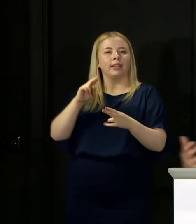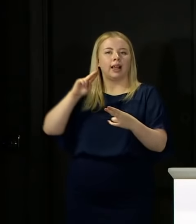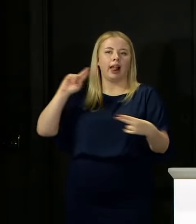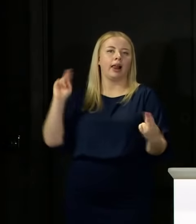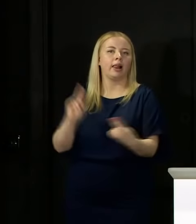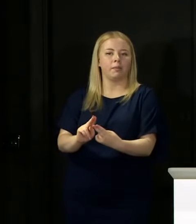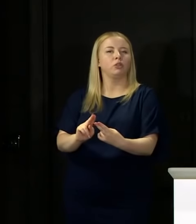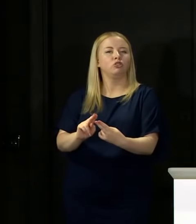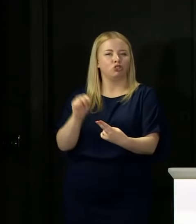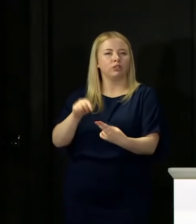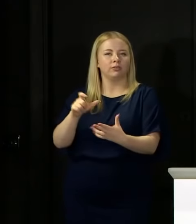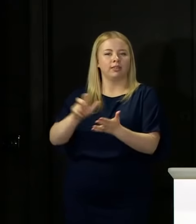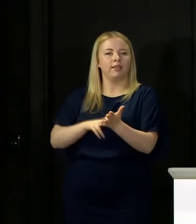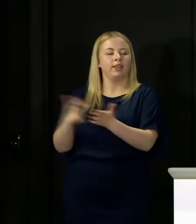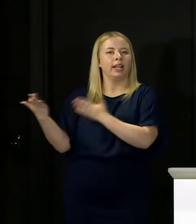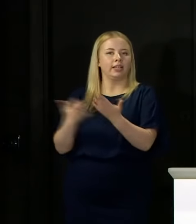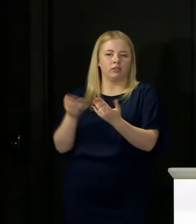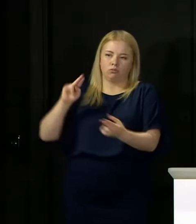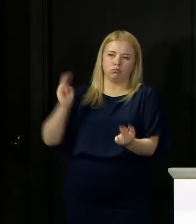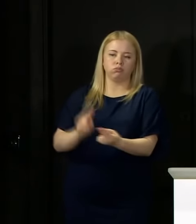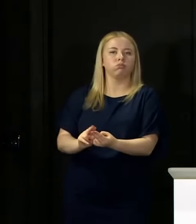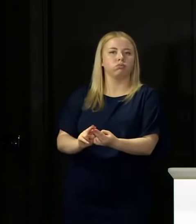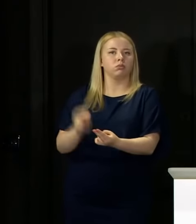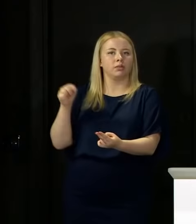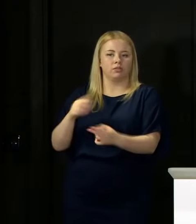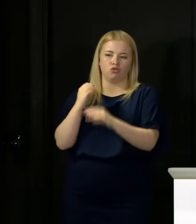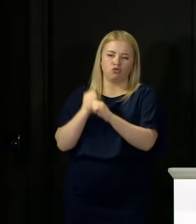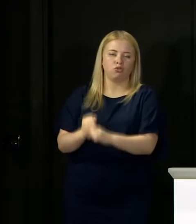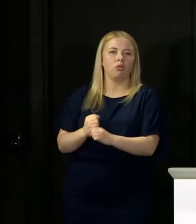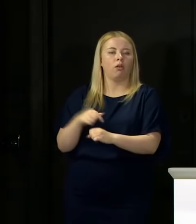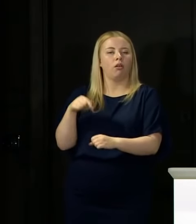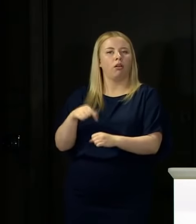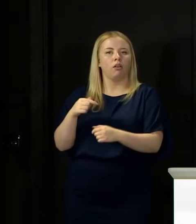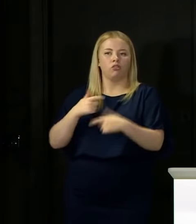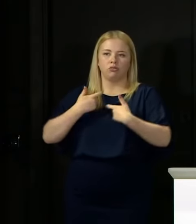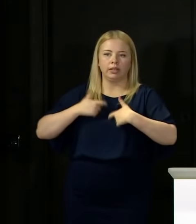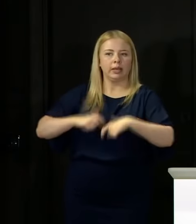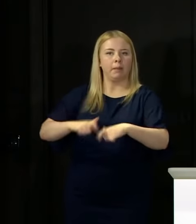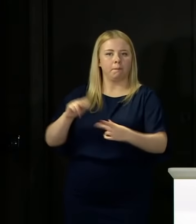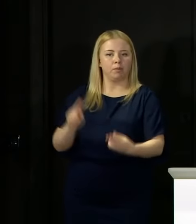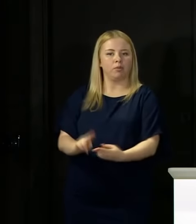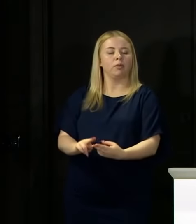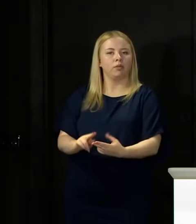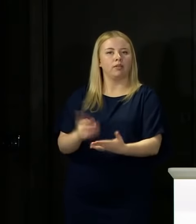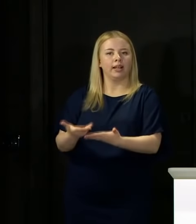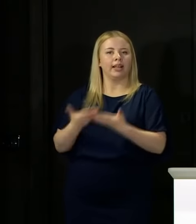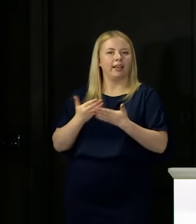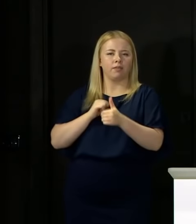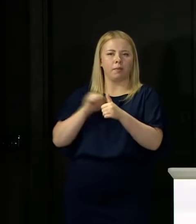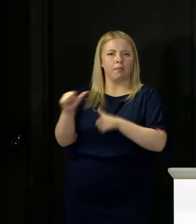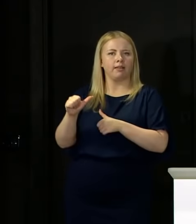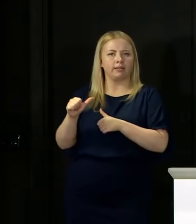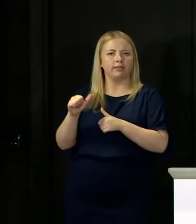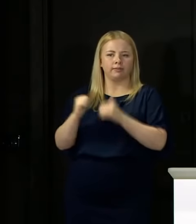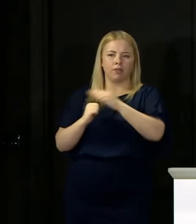driving it to the lowest possible levels and keeping it there to provide the best foundation for rebuilding our economy.